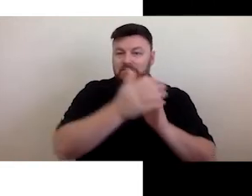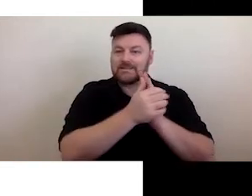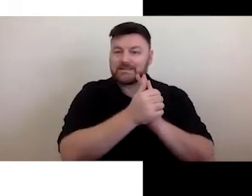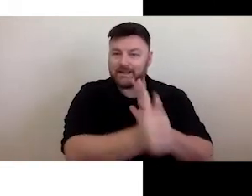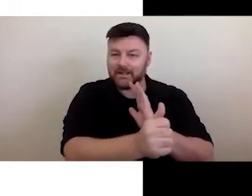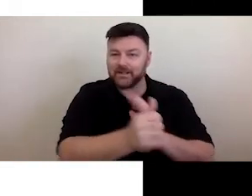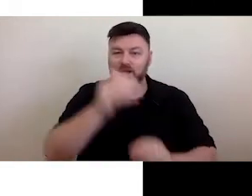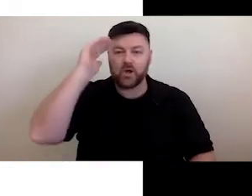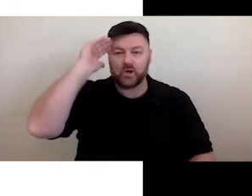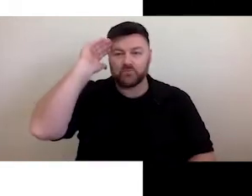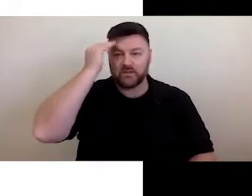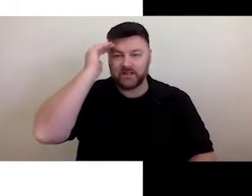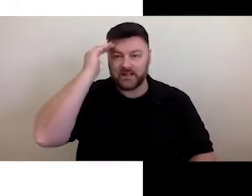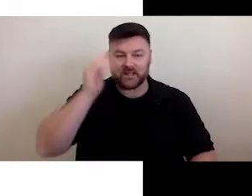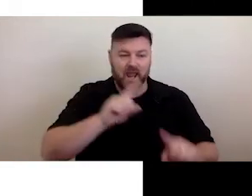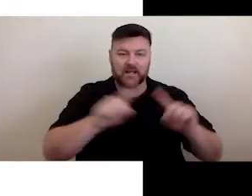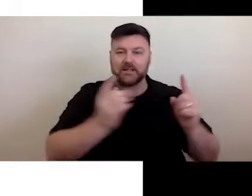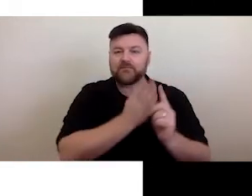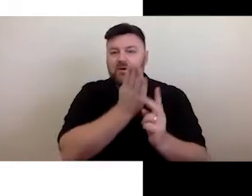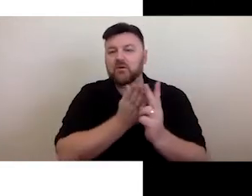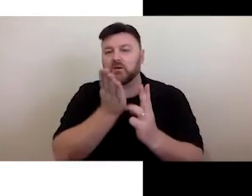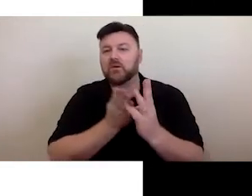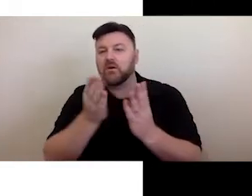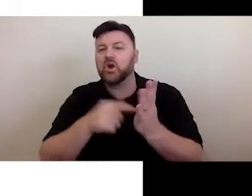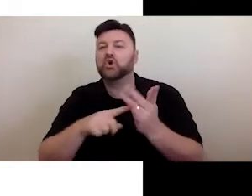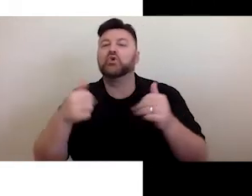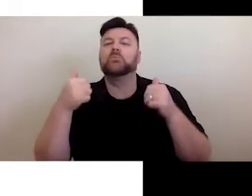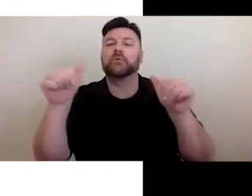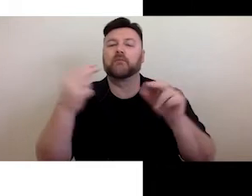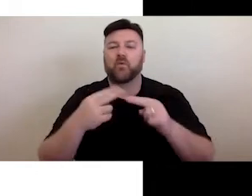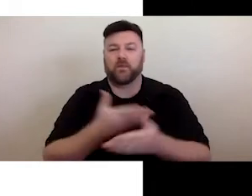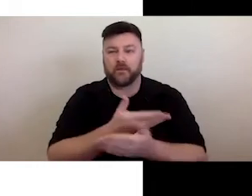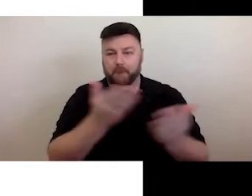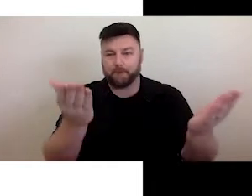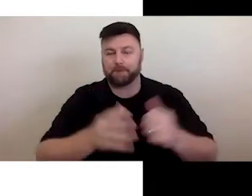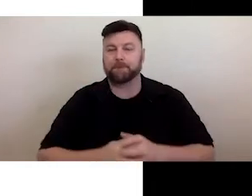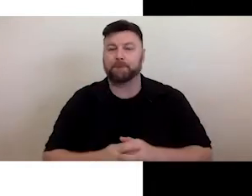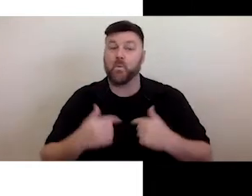We do it by providing services and setting